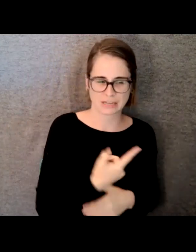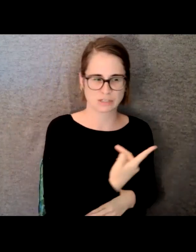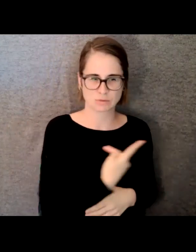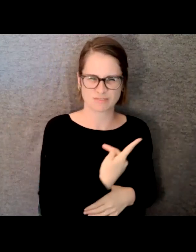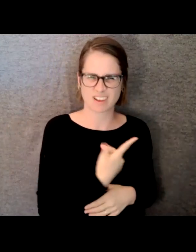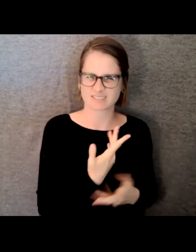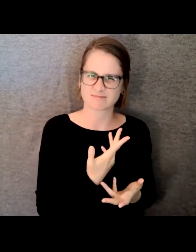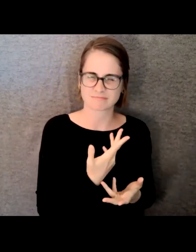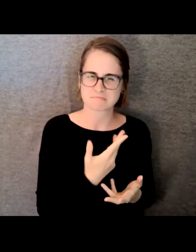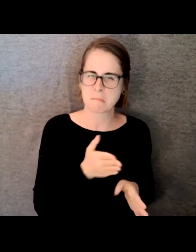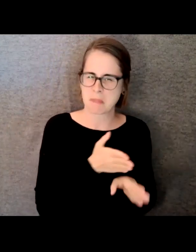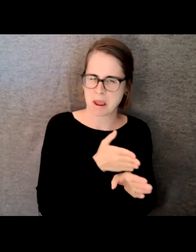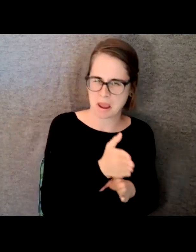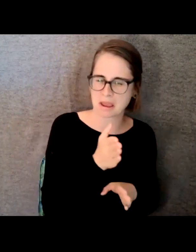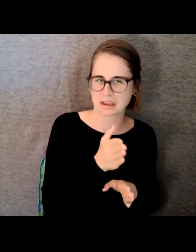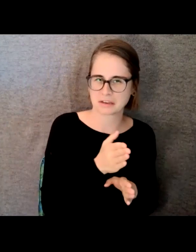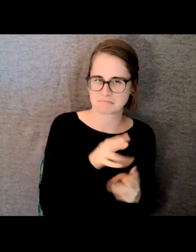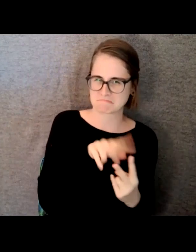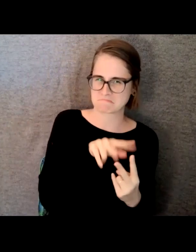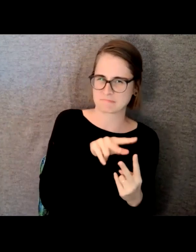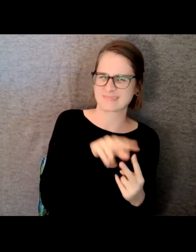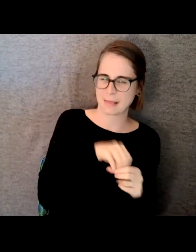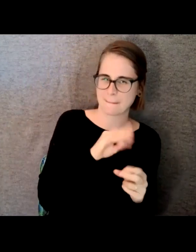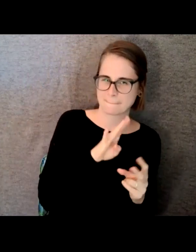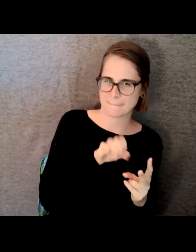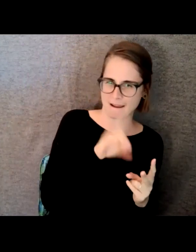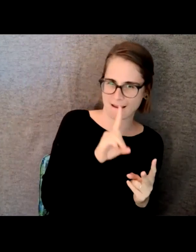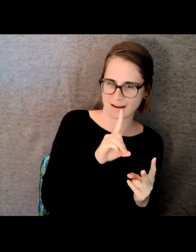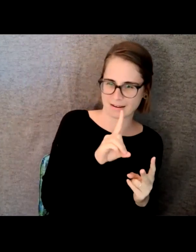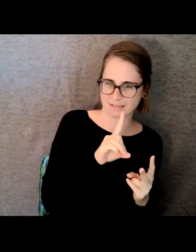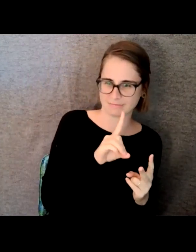to keep filling up clubs we were playing. We realized why don't we just take it to the